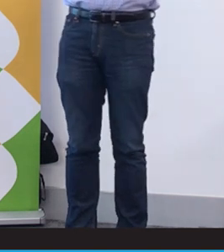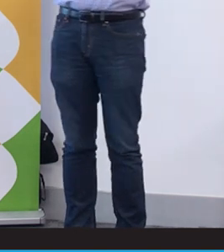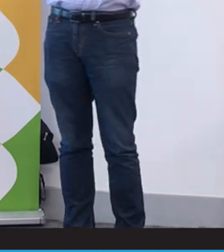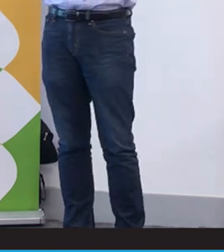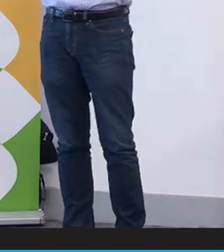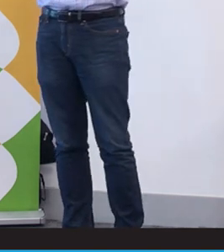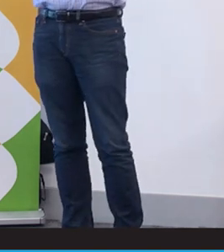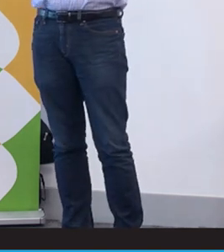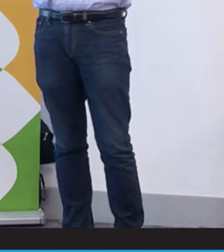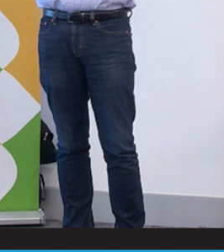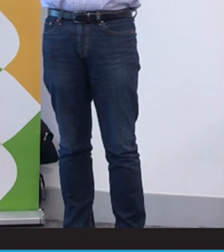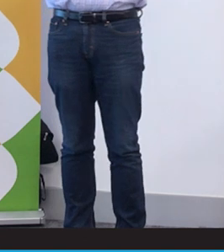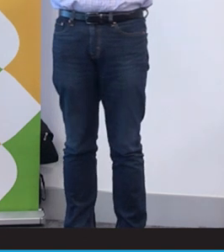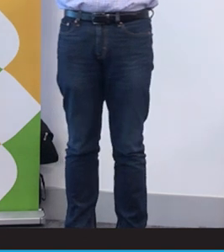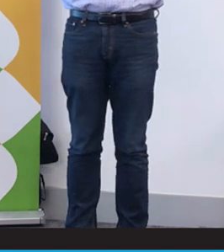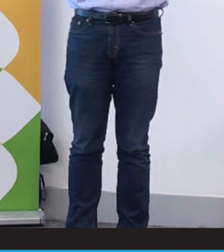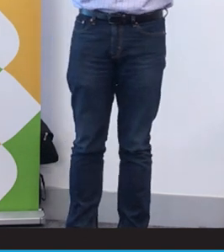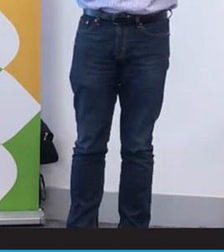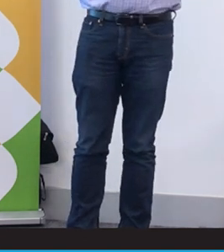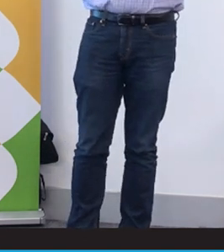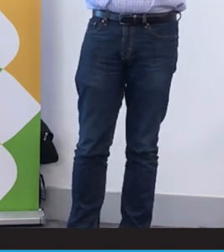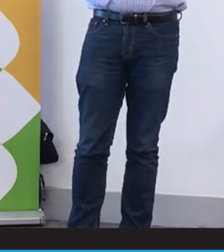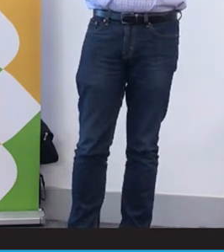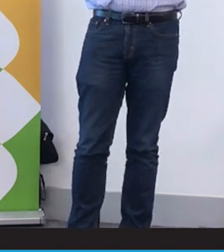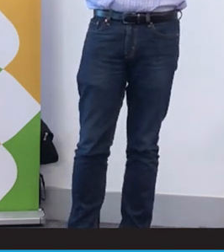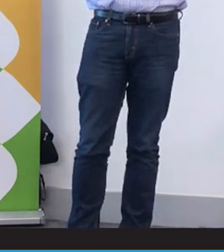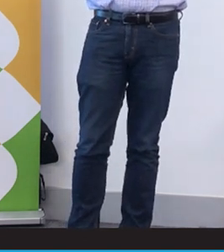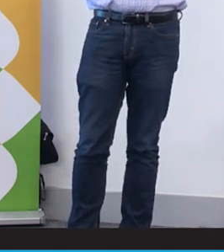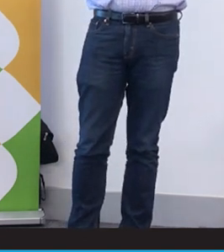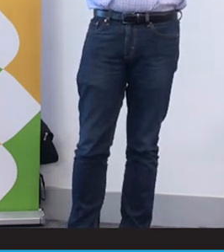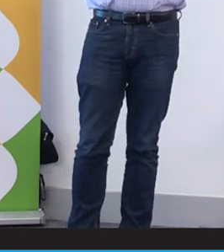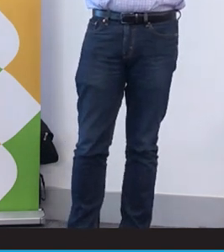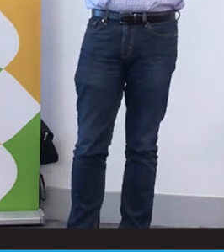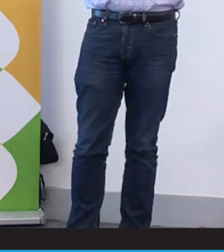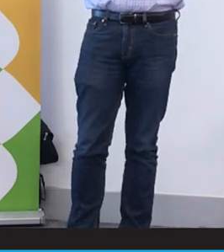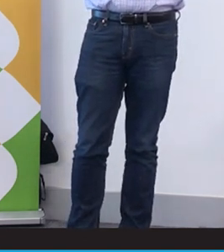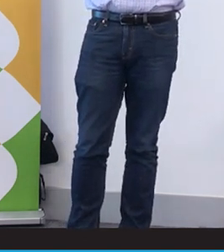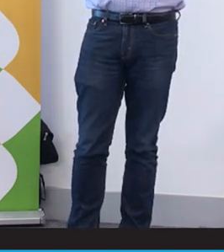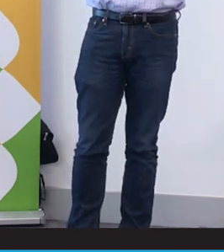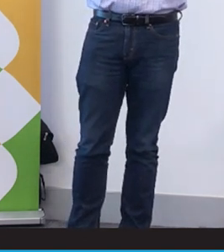There are many interpretive services, many Auslan training providers, so this data in